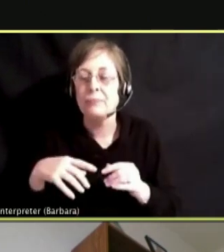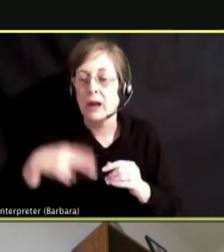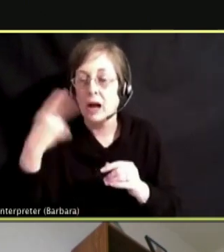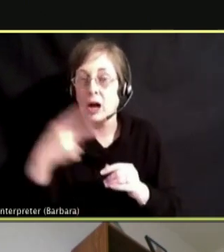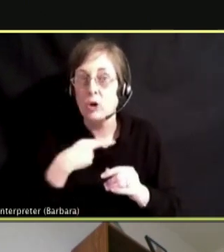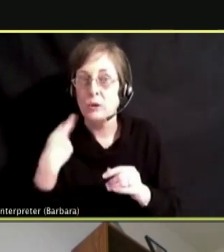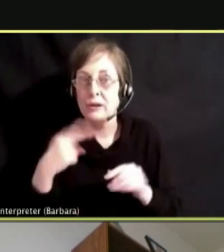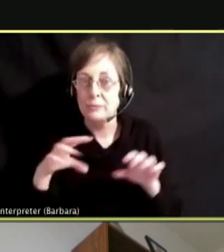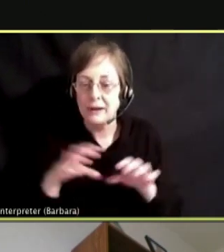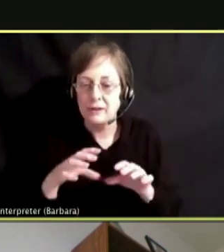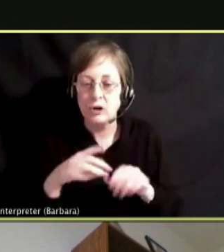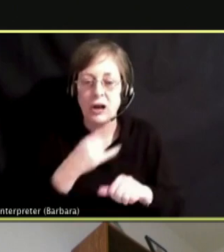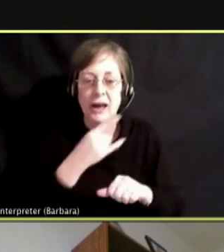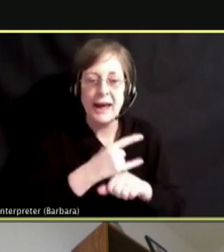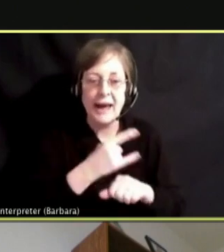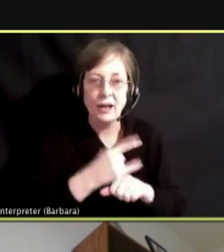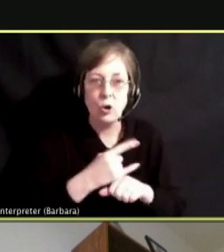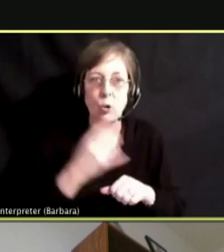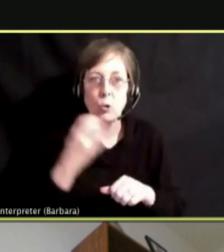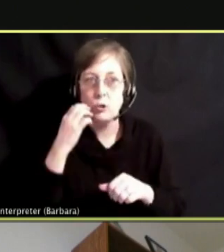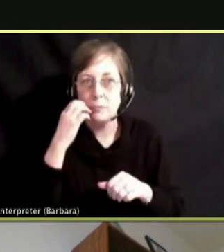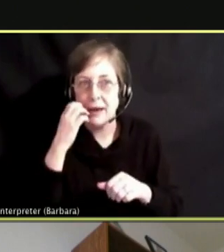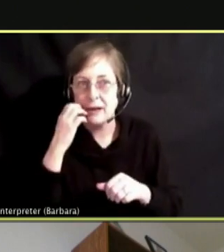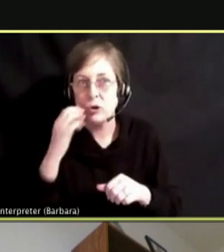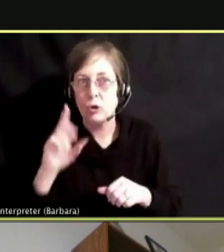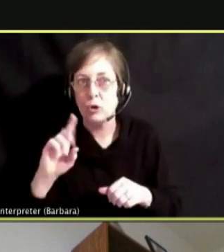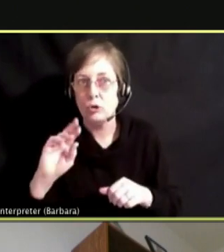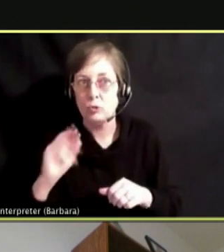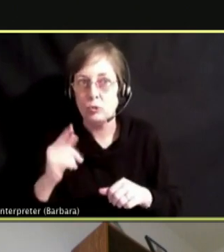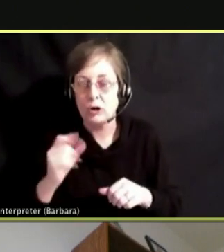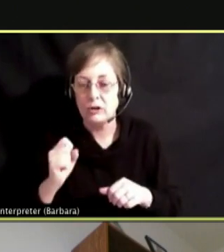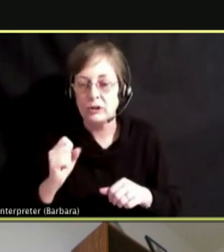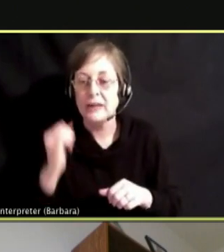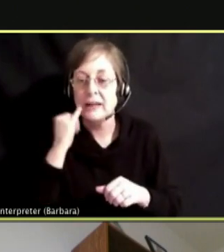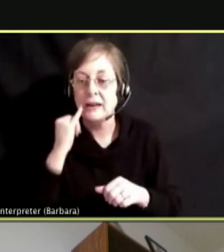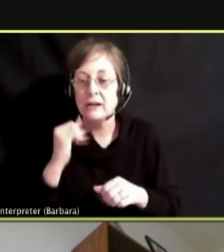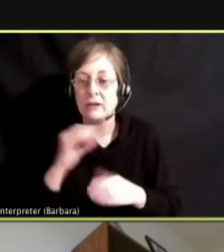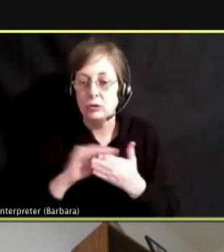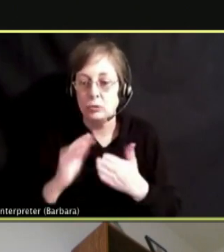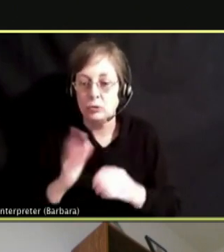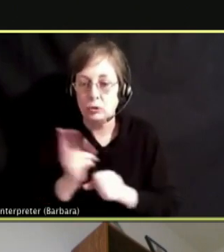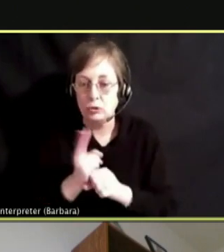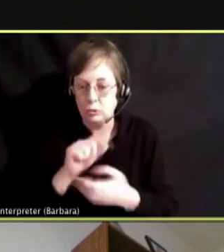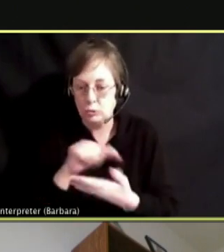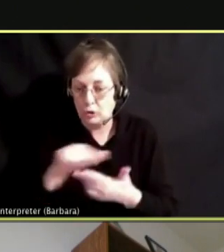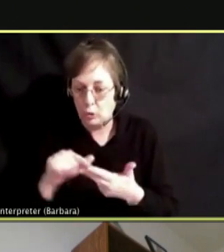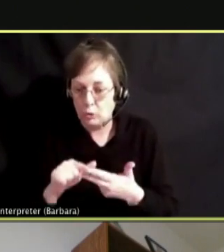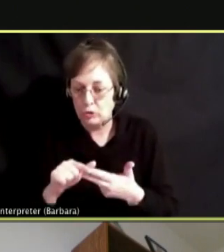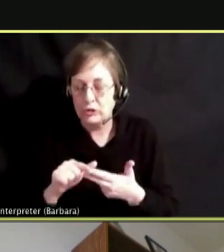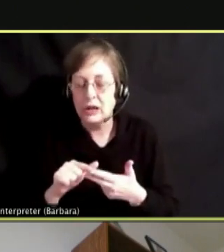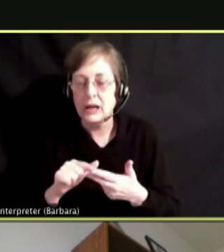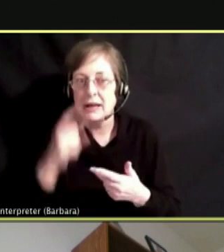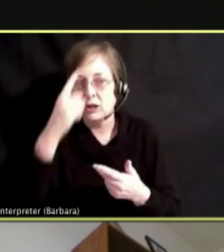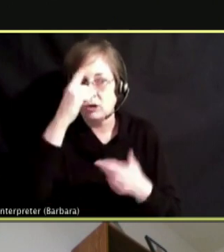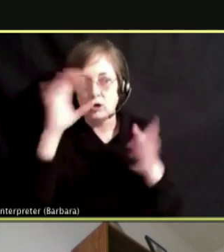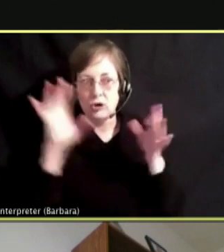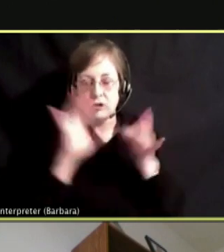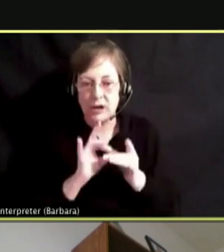IF A STUDENT ENGAGES IN THE NEURAL CONNECTIONS SAY I WANT MORE OF THAT. MAKE MY NEURAL CONNECTIONS STRONGER.